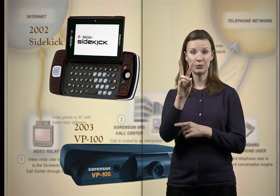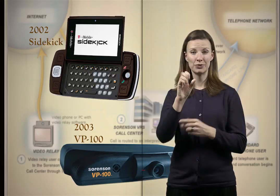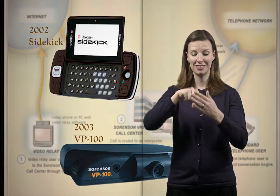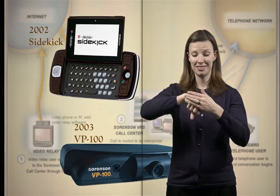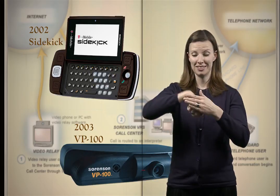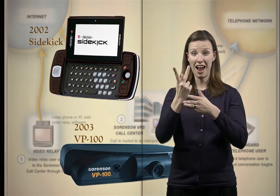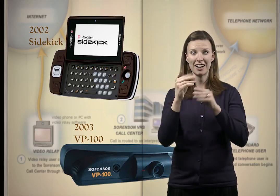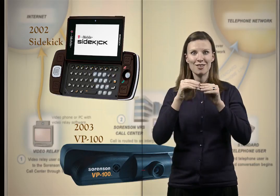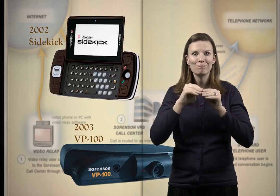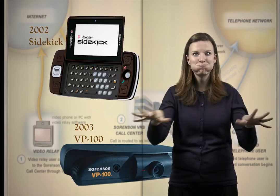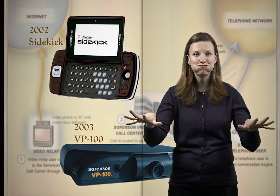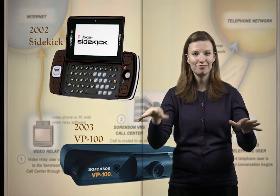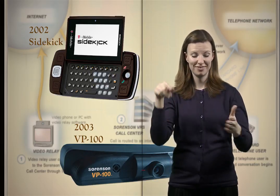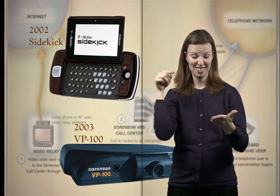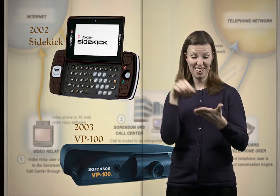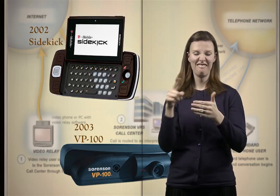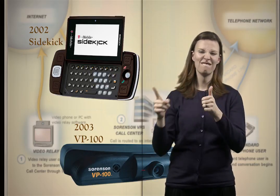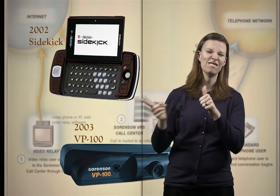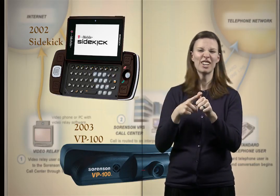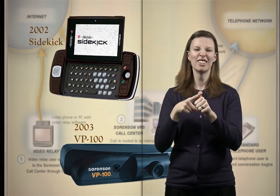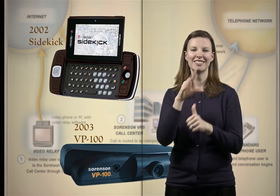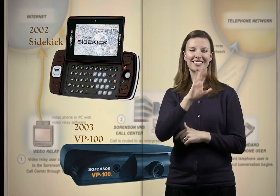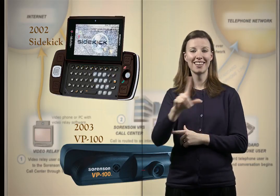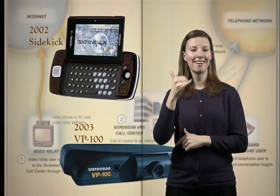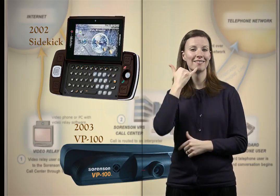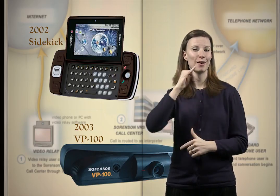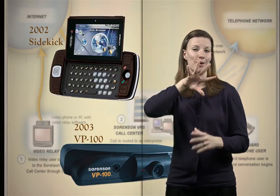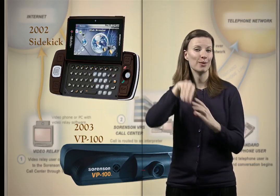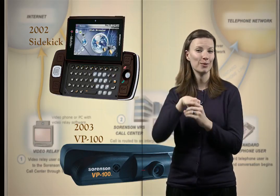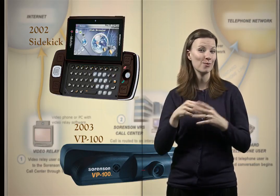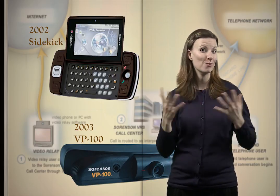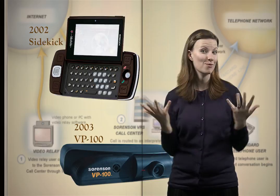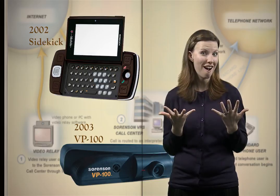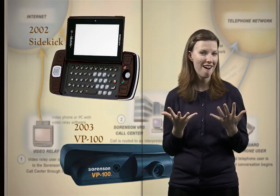In 2002, the first "Sidekick" phone, was released. It was the first cellular phone to include